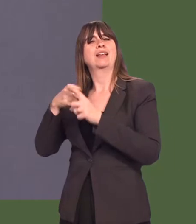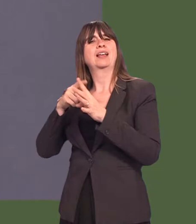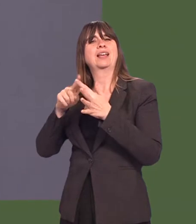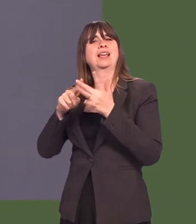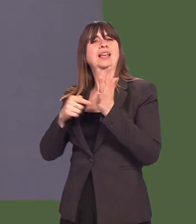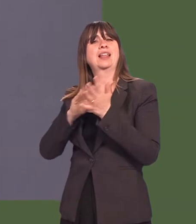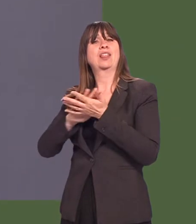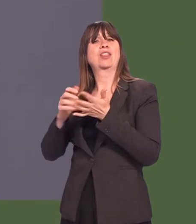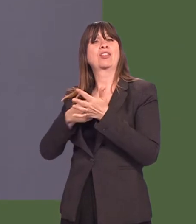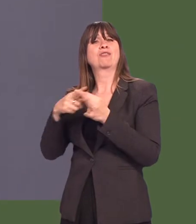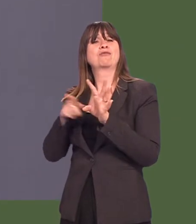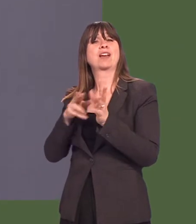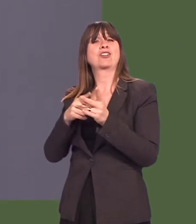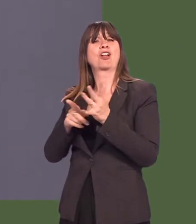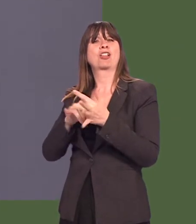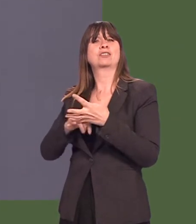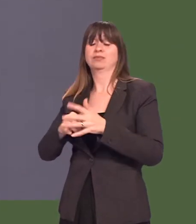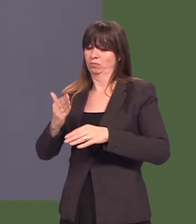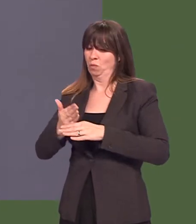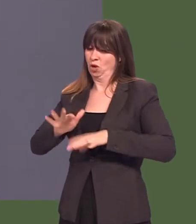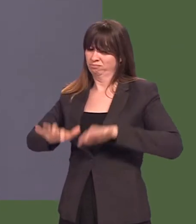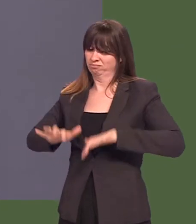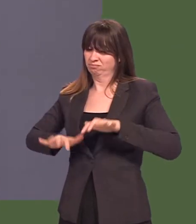working at his desk some weeks before he died.